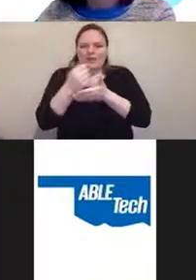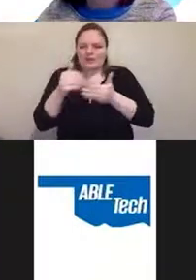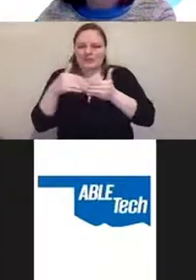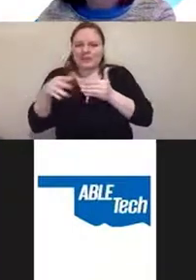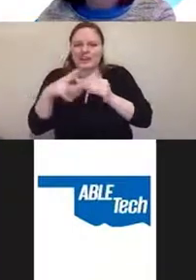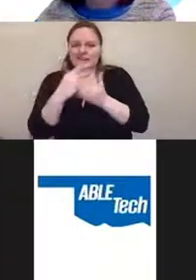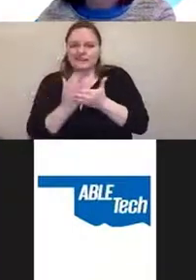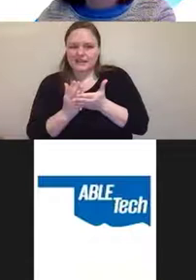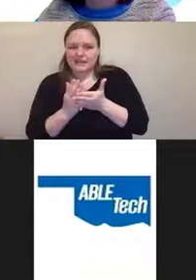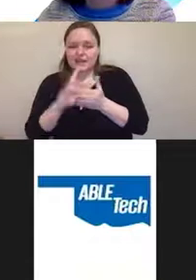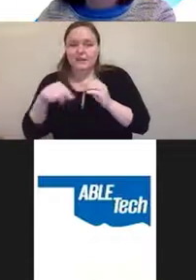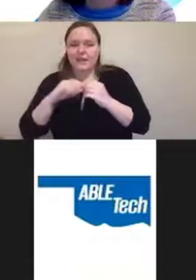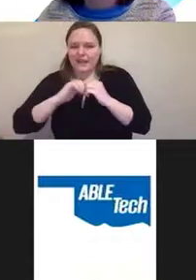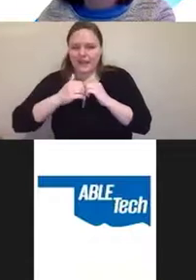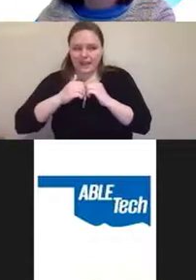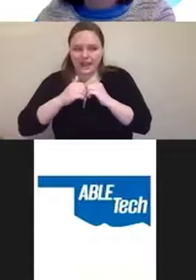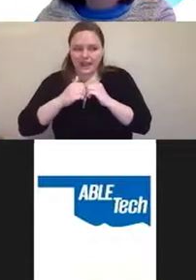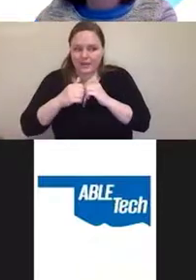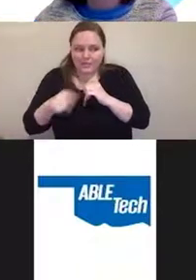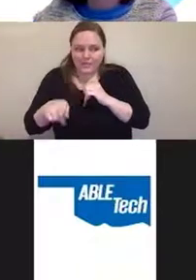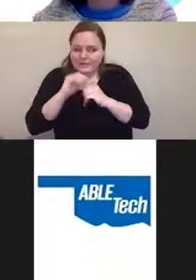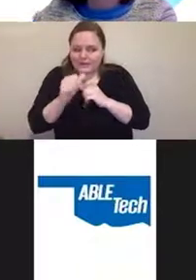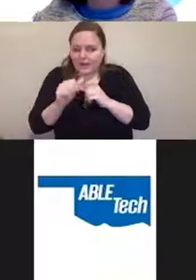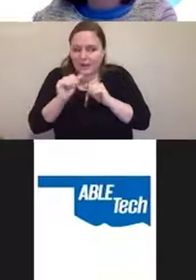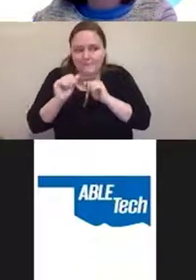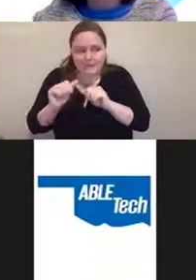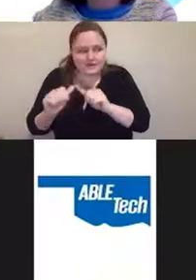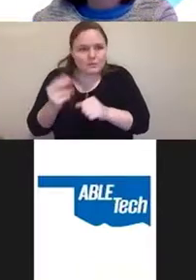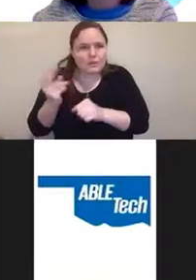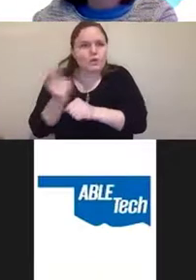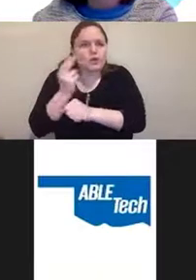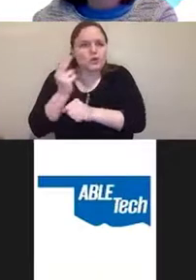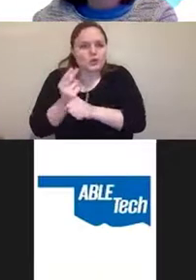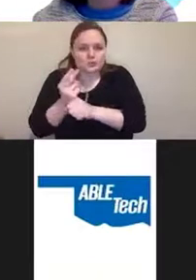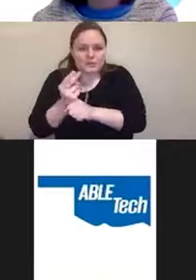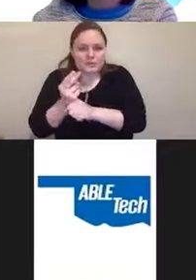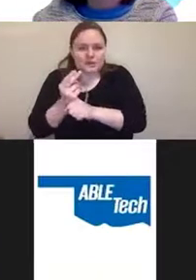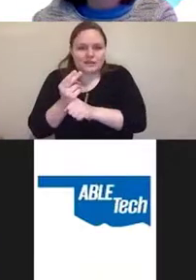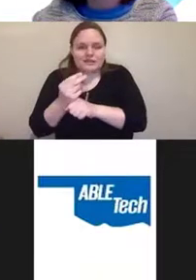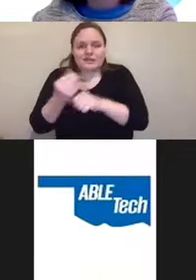about how that's just not possible using the current technology.